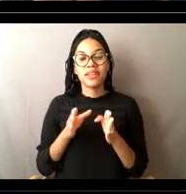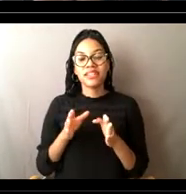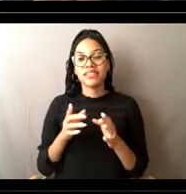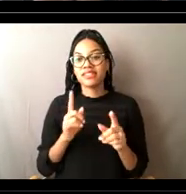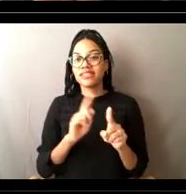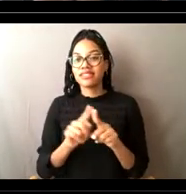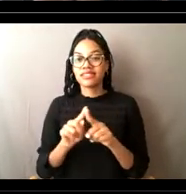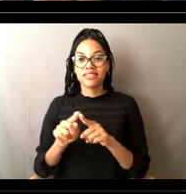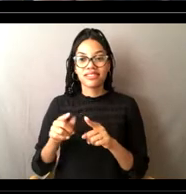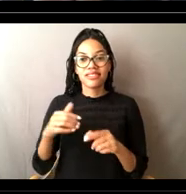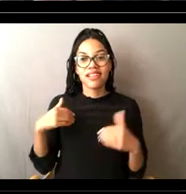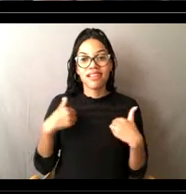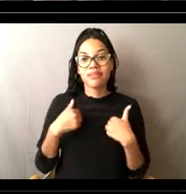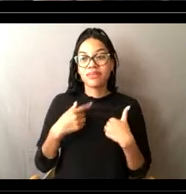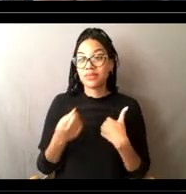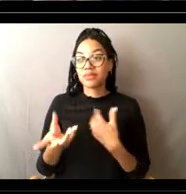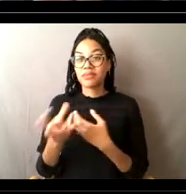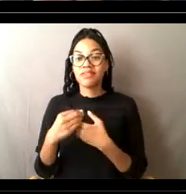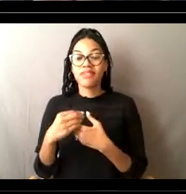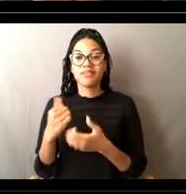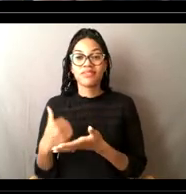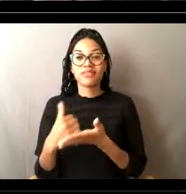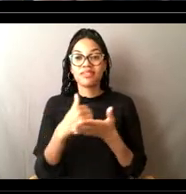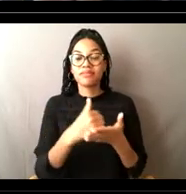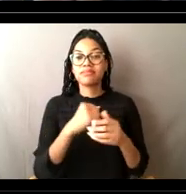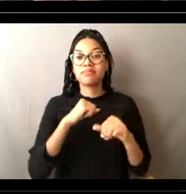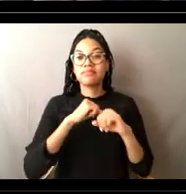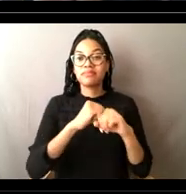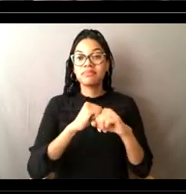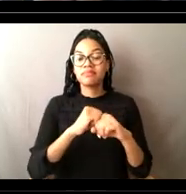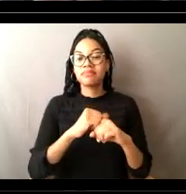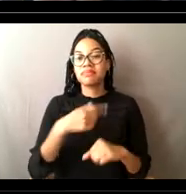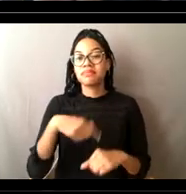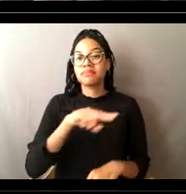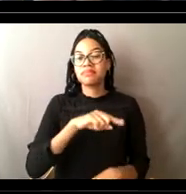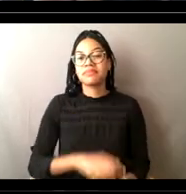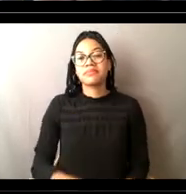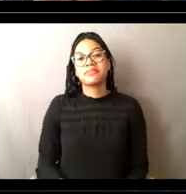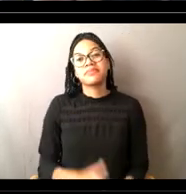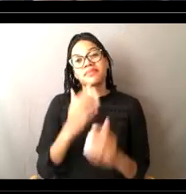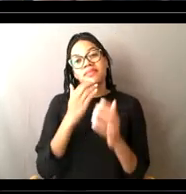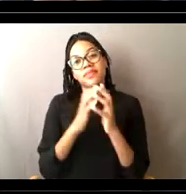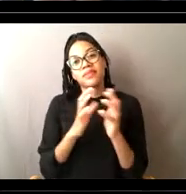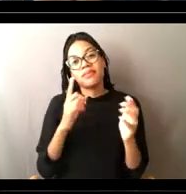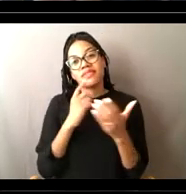that you can get involved with Office of Law Enforcement. So thank you to the audience for joining.